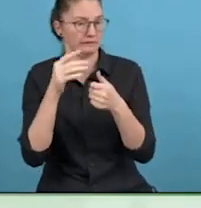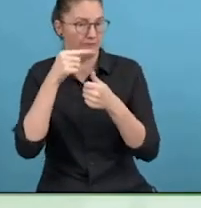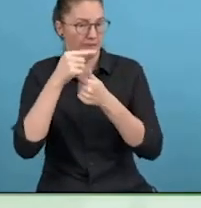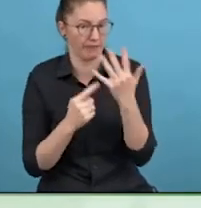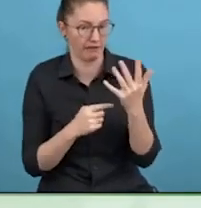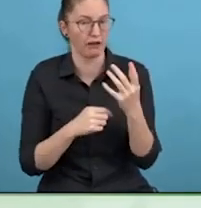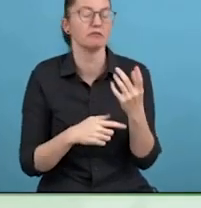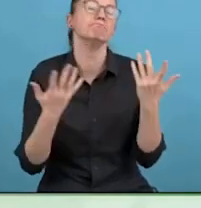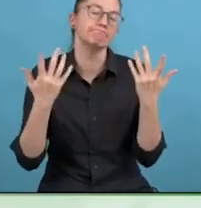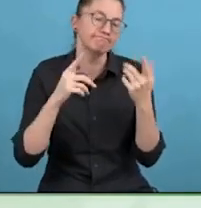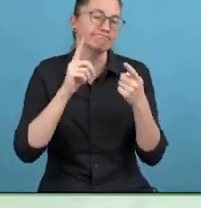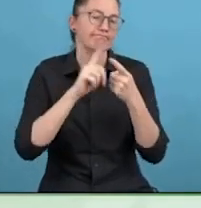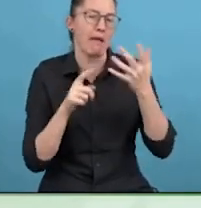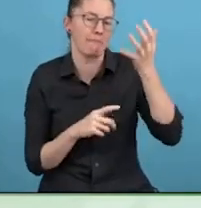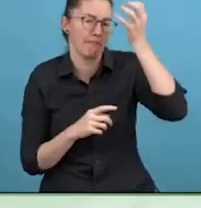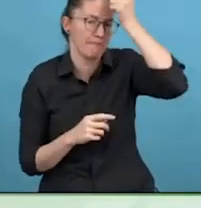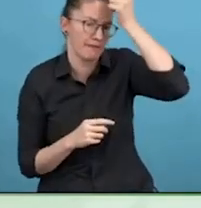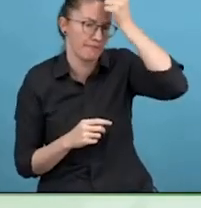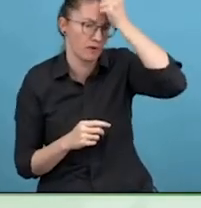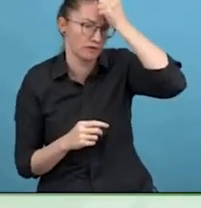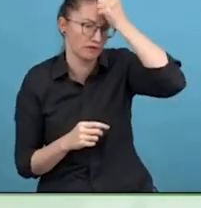accommodating in academic Institute.